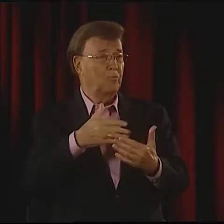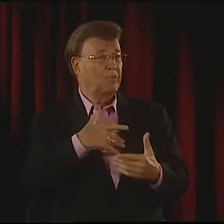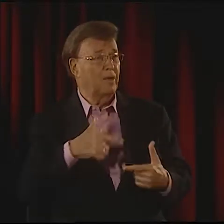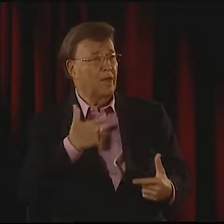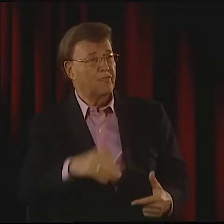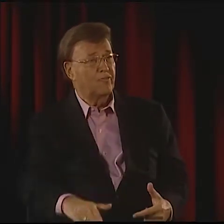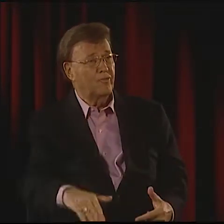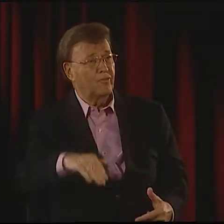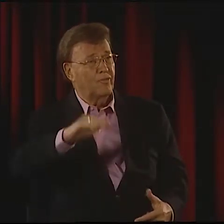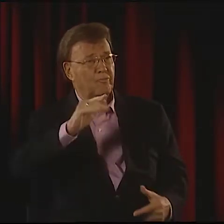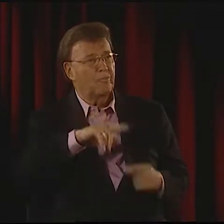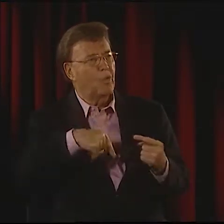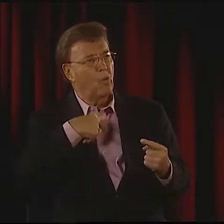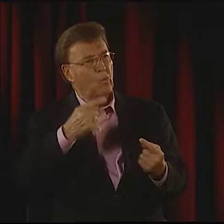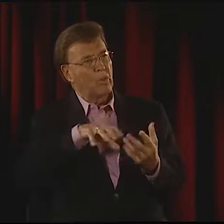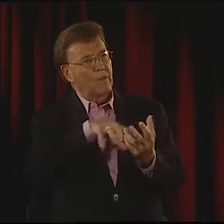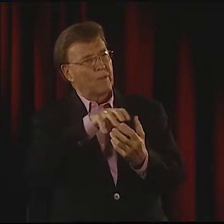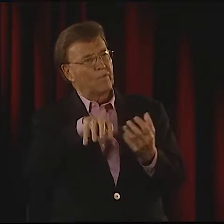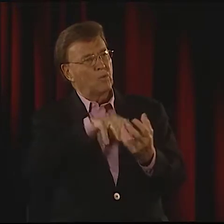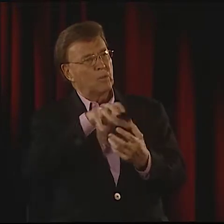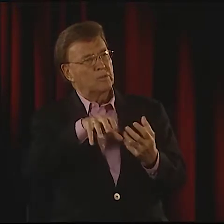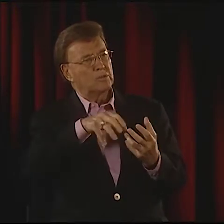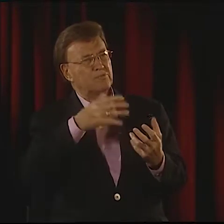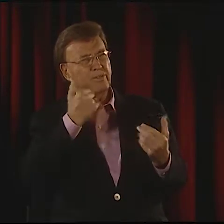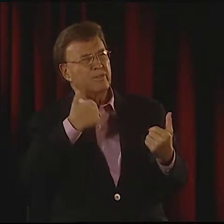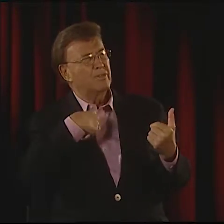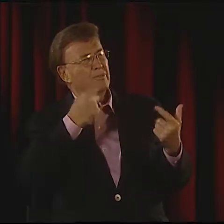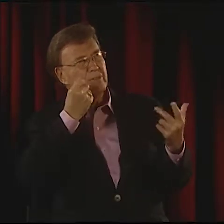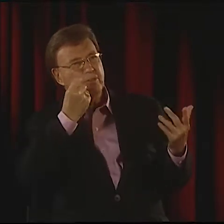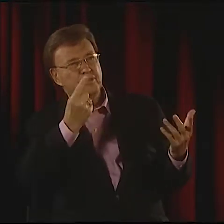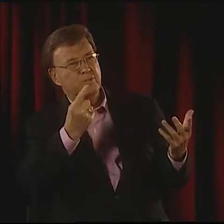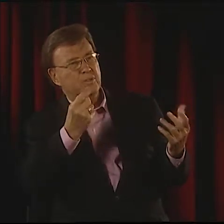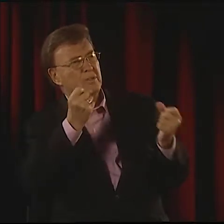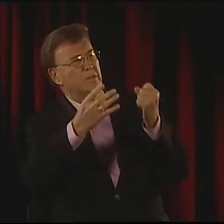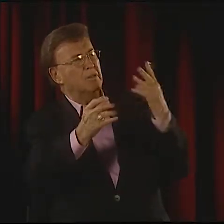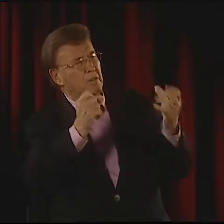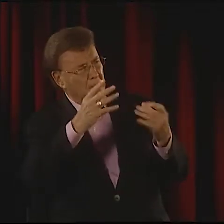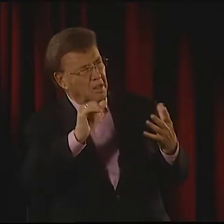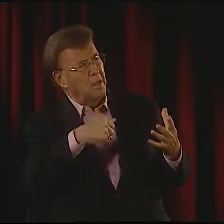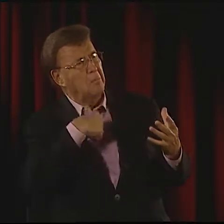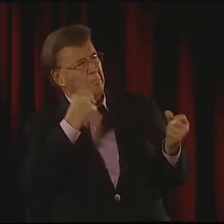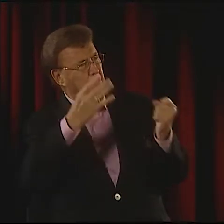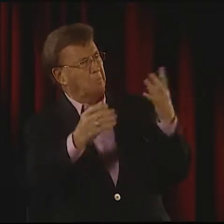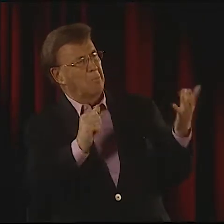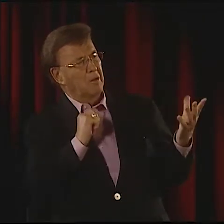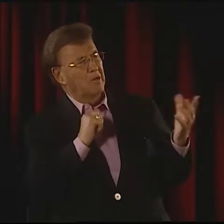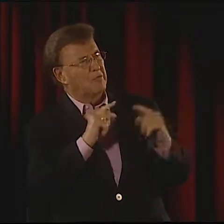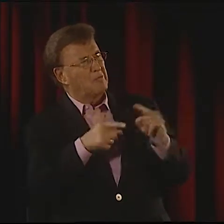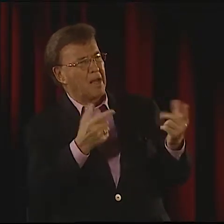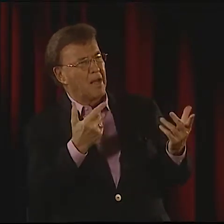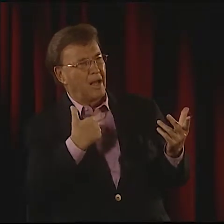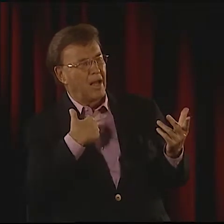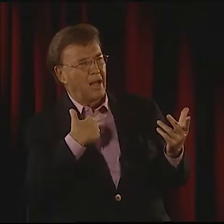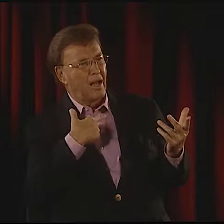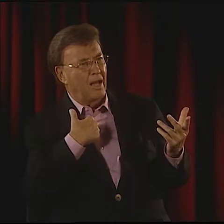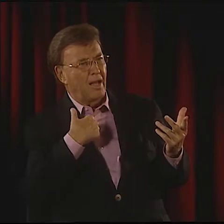AND SHE PROVED ME WRONG, AND I STARTED ANALYZING WHAT I'D BEEN THINKING ALL ALONG AS I WAS GROWING UP.